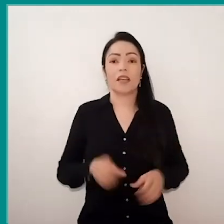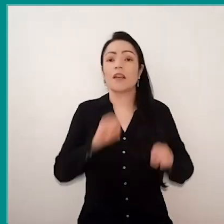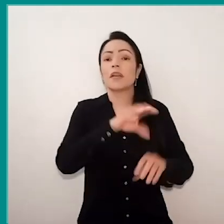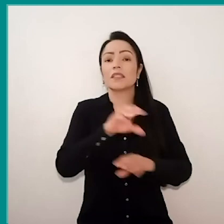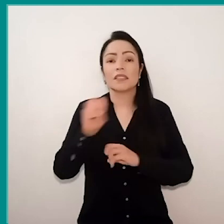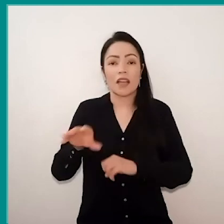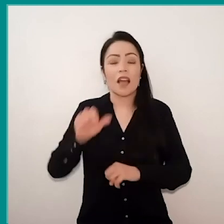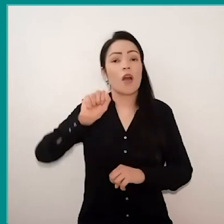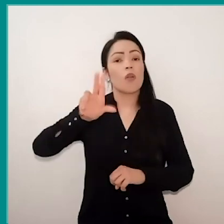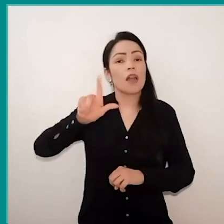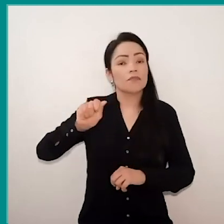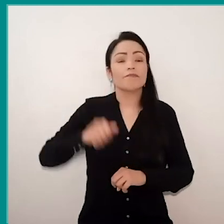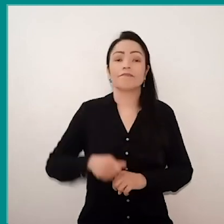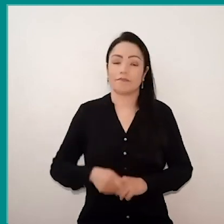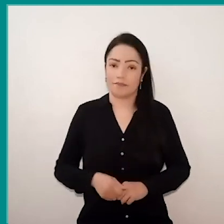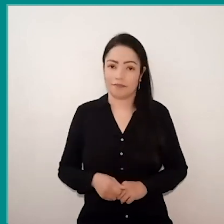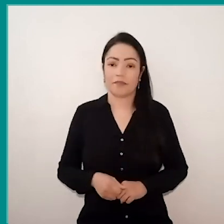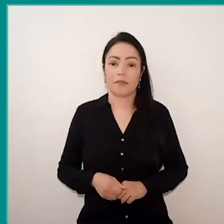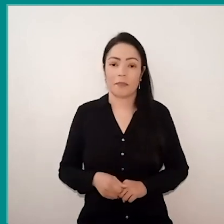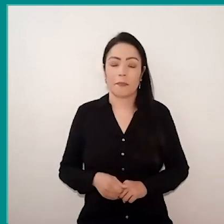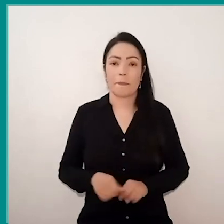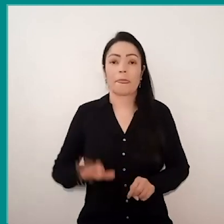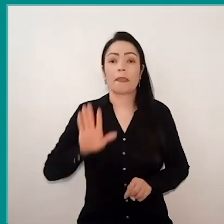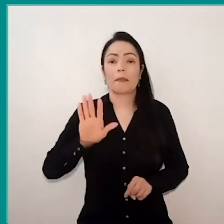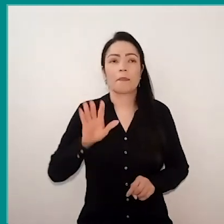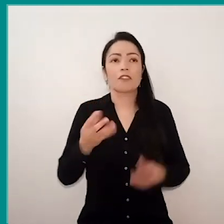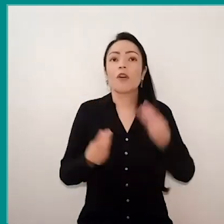but the heating up of pedagogical doing